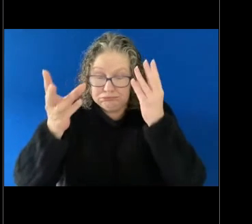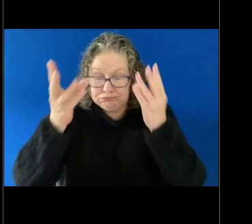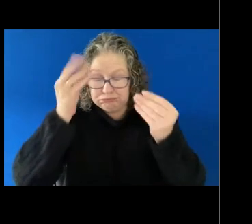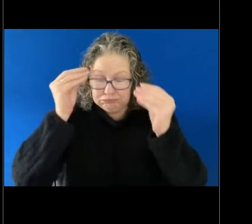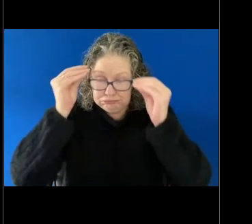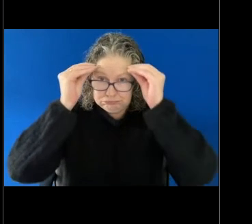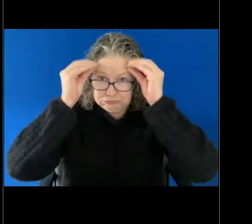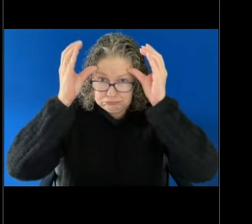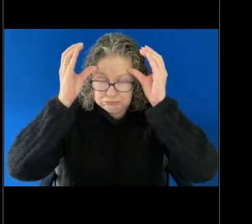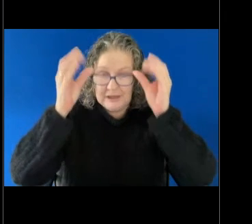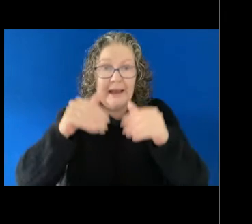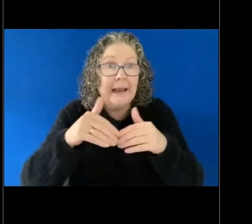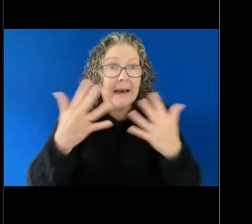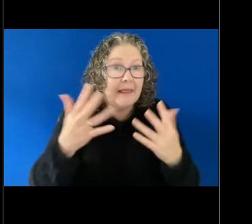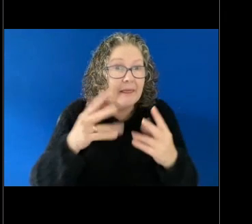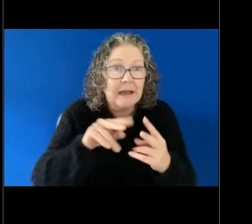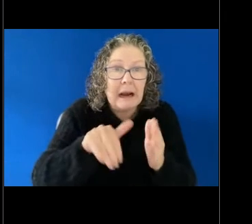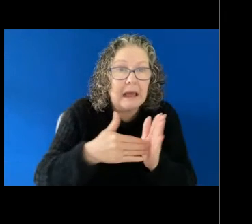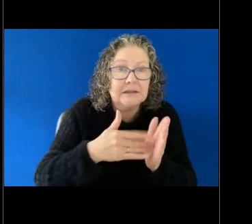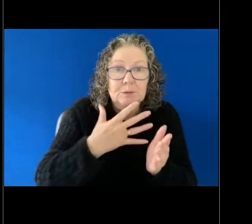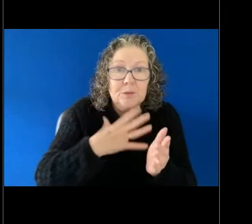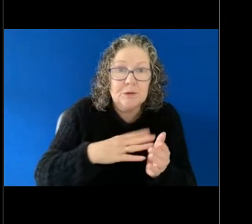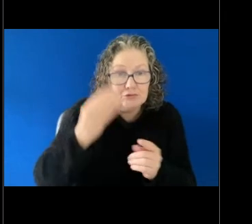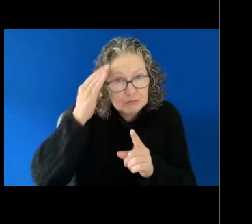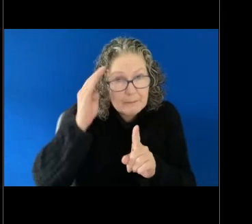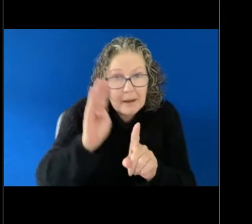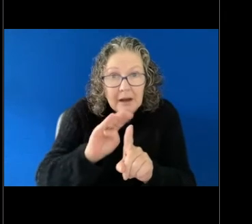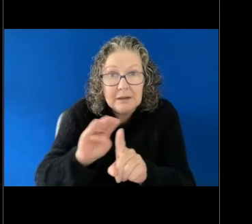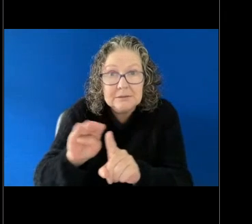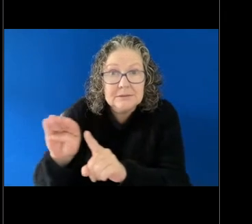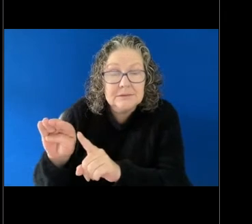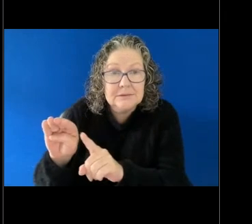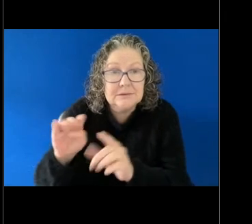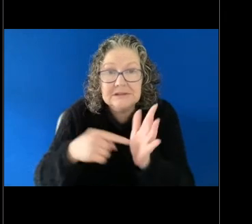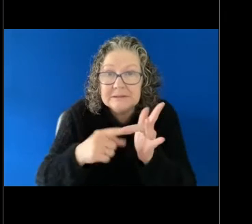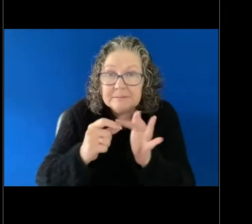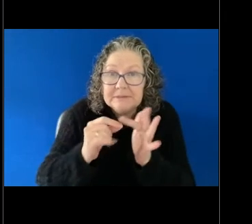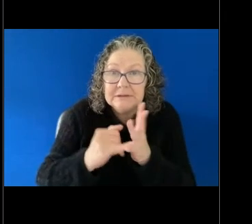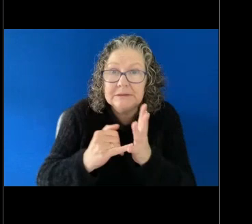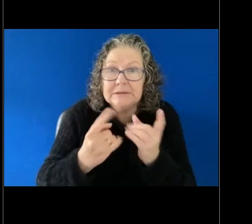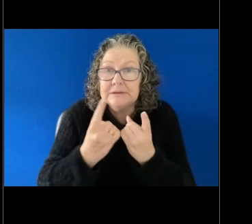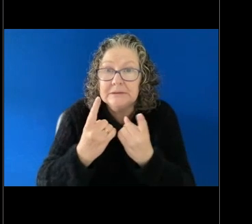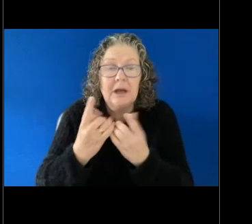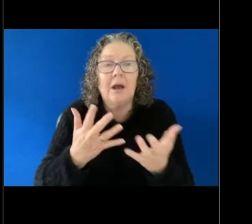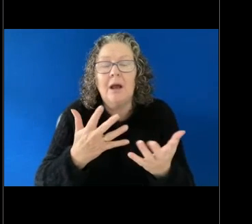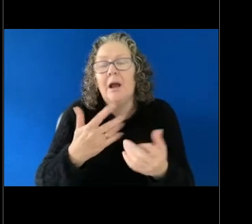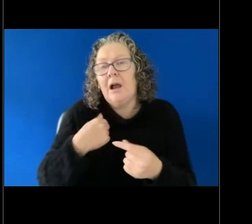audience of we would really appreciate it. GILLIAN: Sure. I think Amelia's just touched on